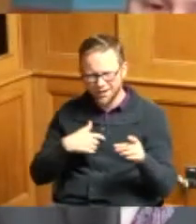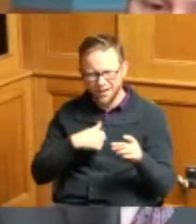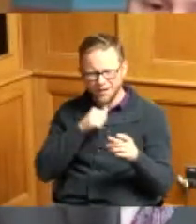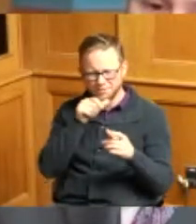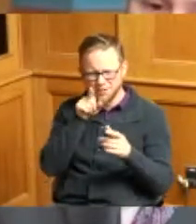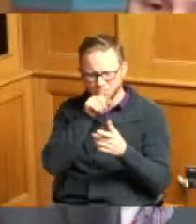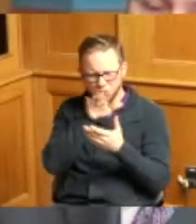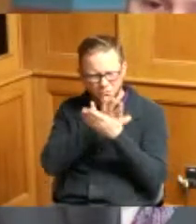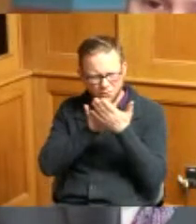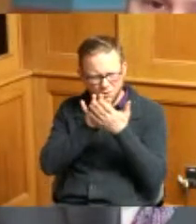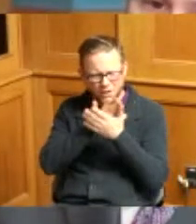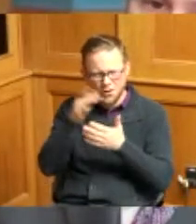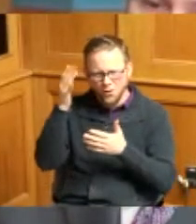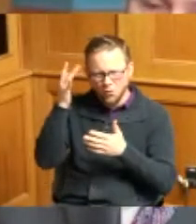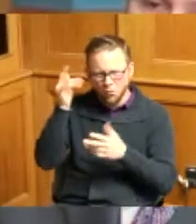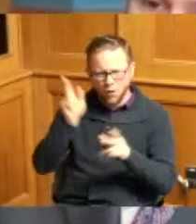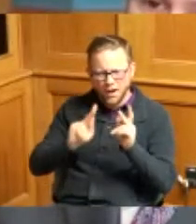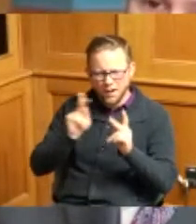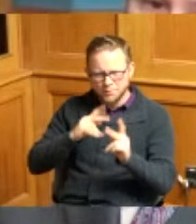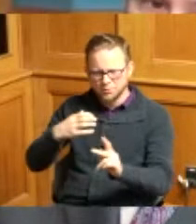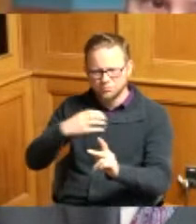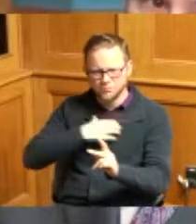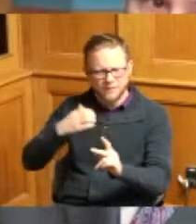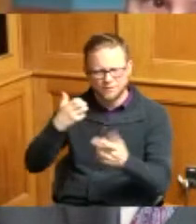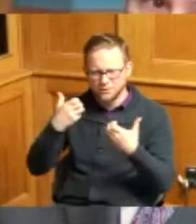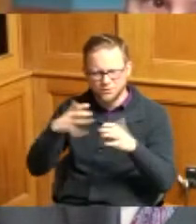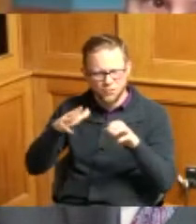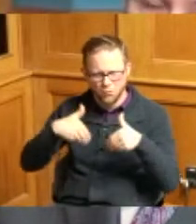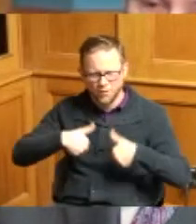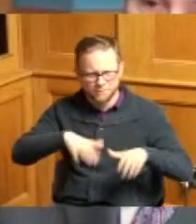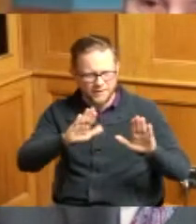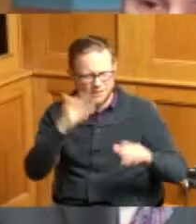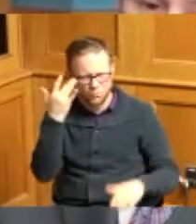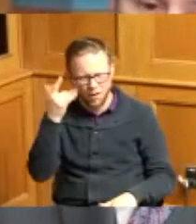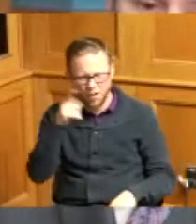there's objection to the vacation to begin with so could you further clarify I understand your